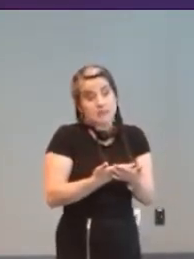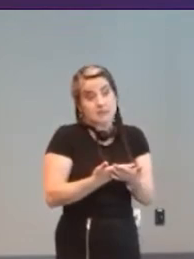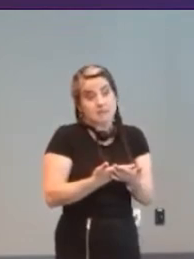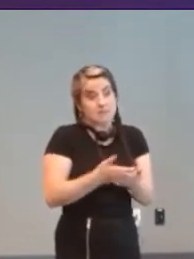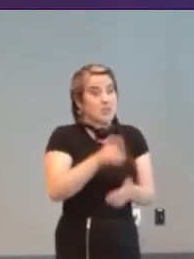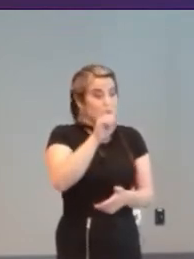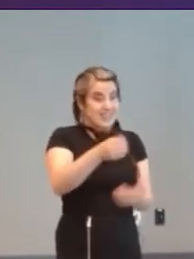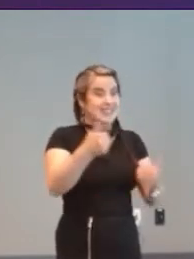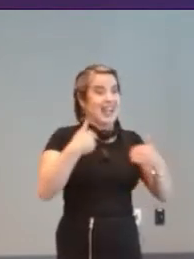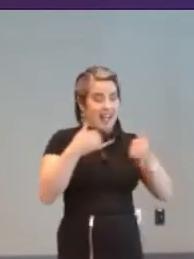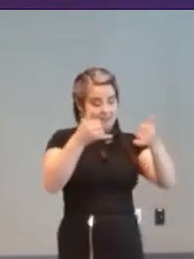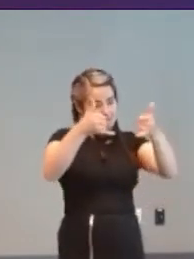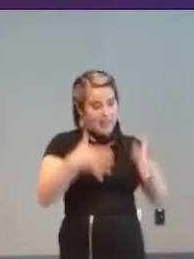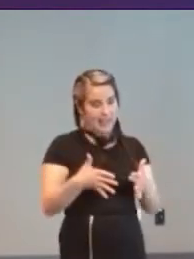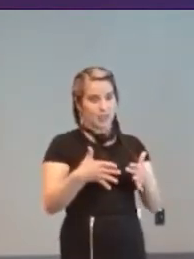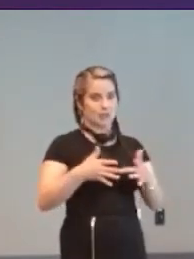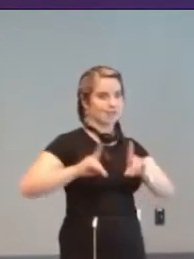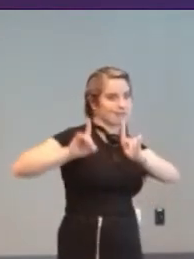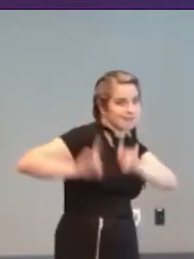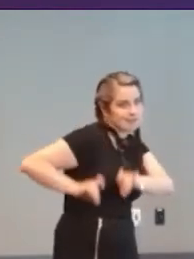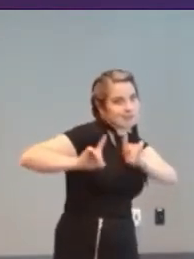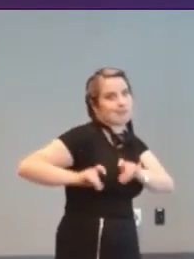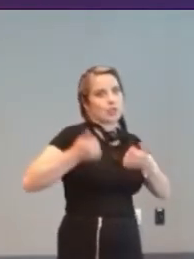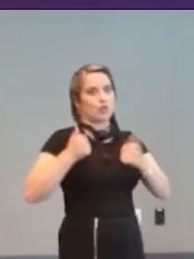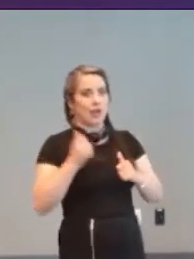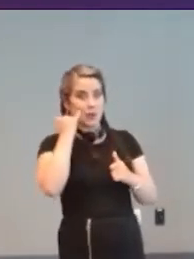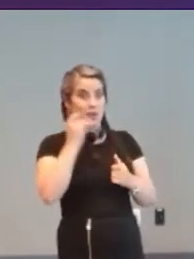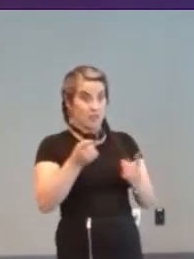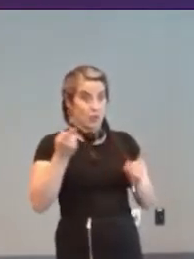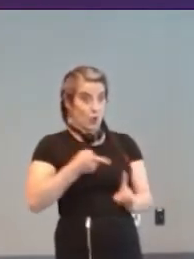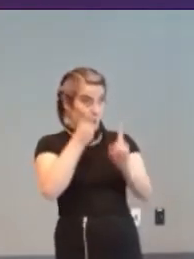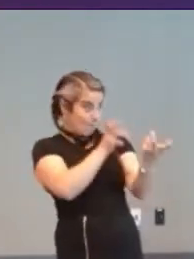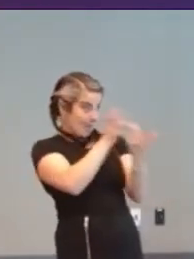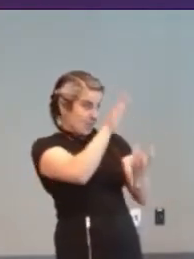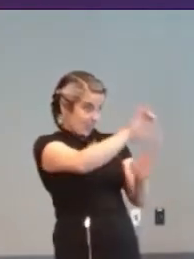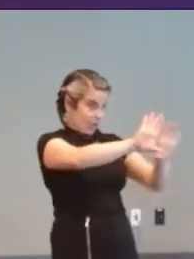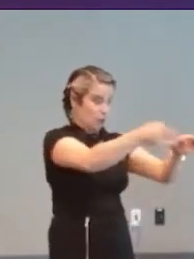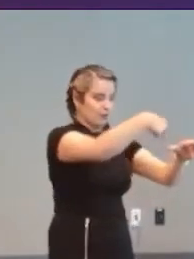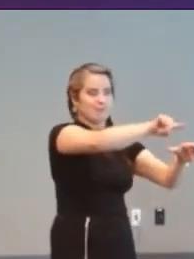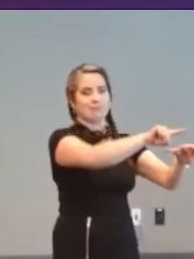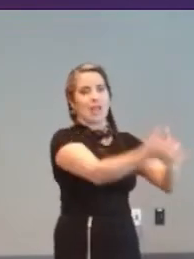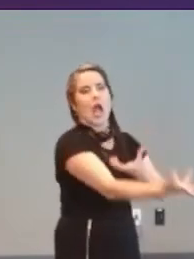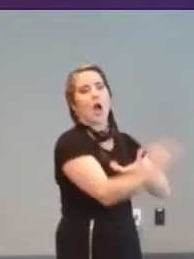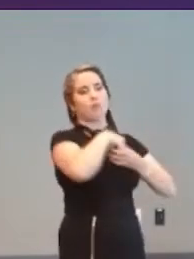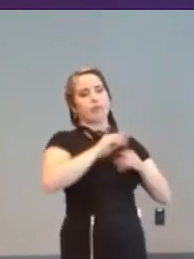testing it if if you're aiming it at a group then it's good to get them involved early and it's good